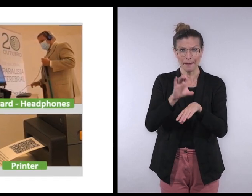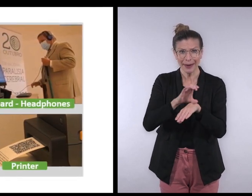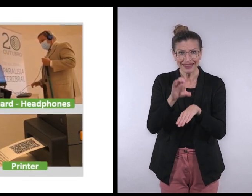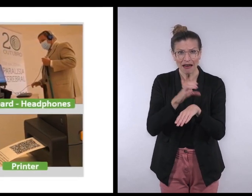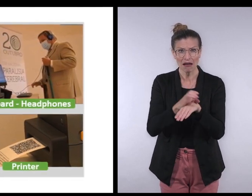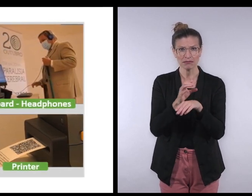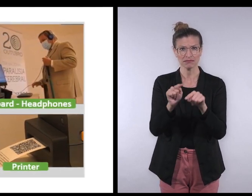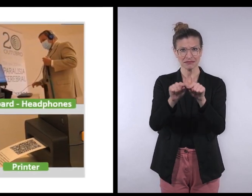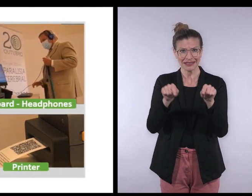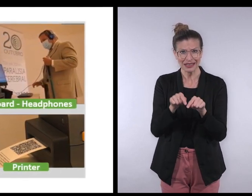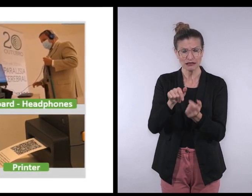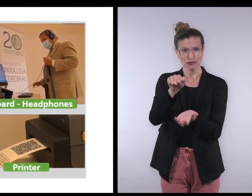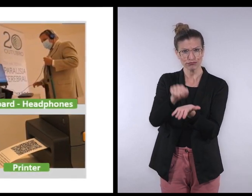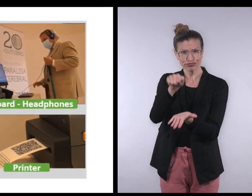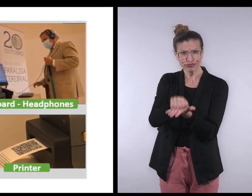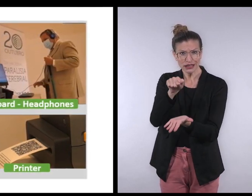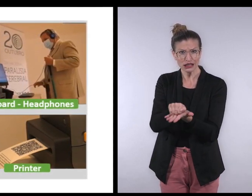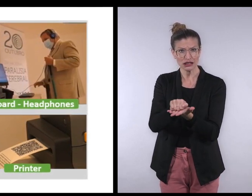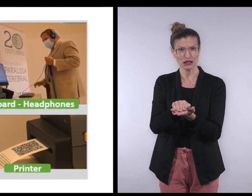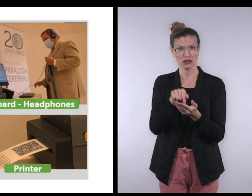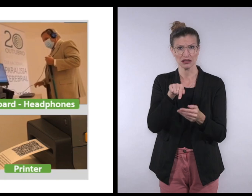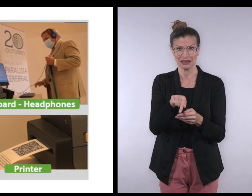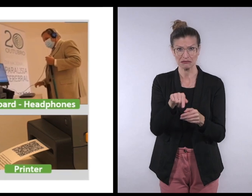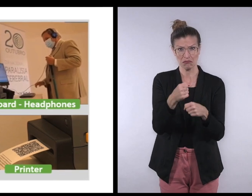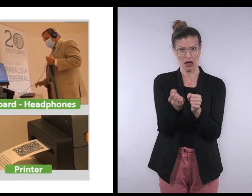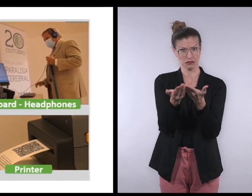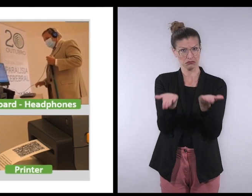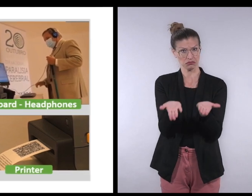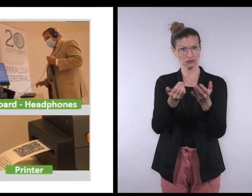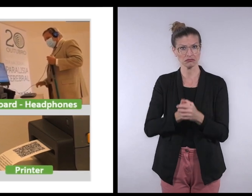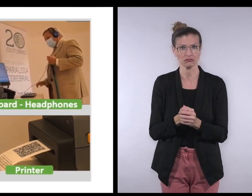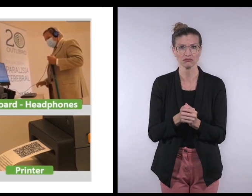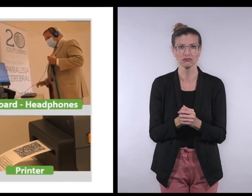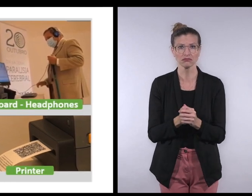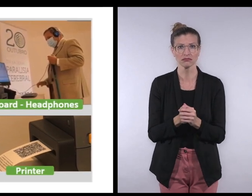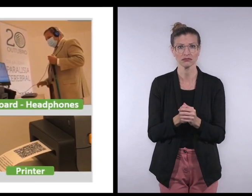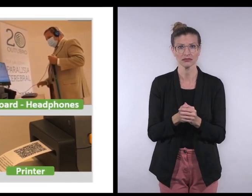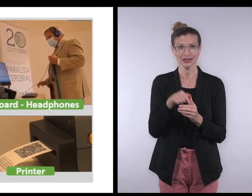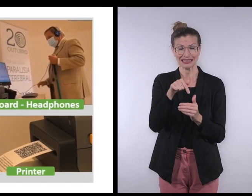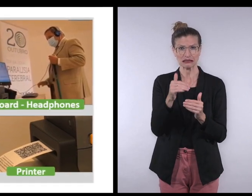You need a computer, some devices and a printer. We have made it so